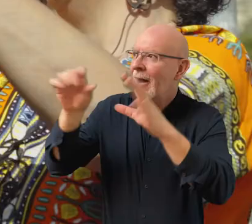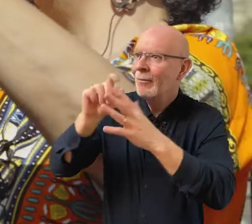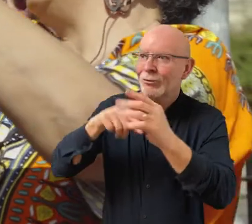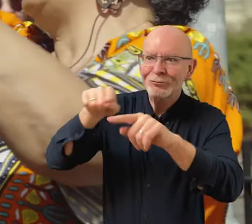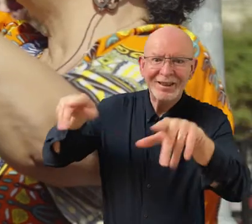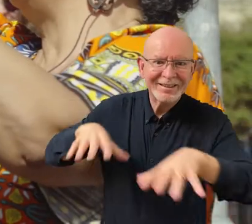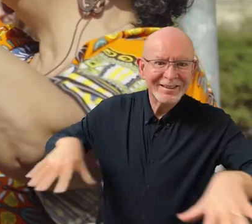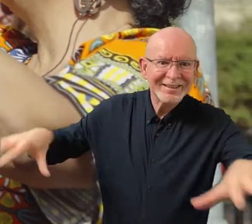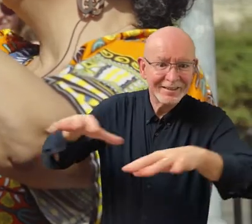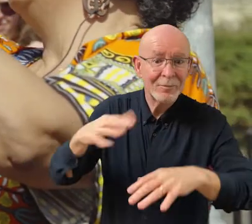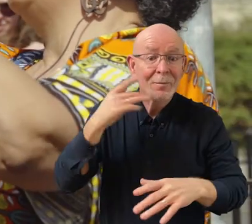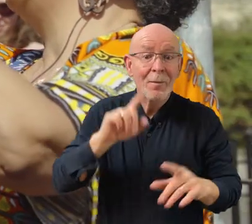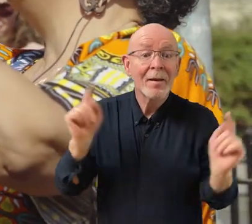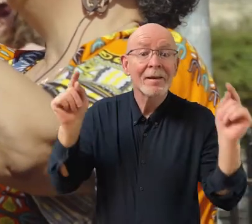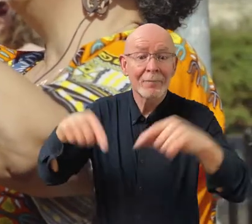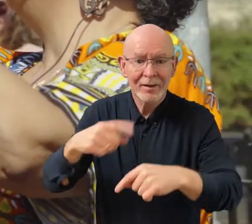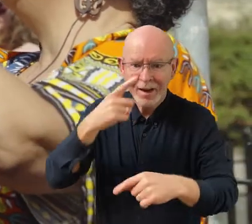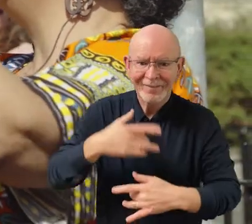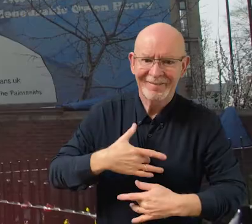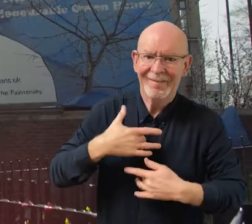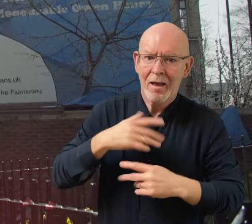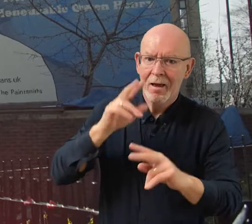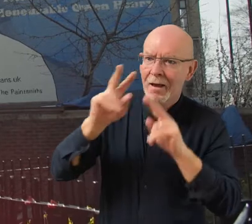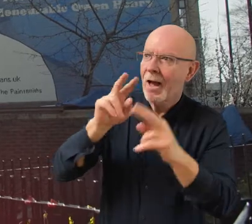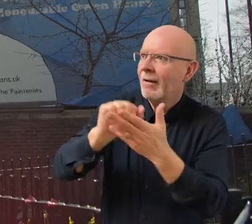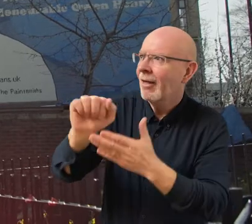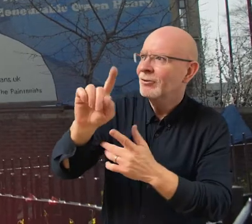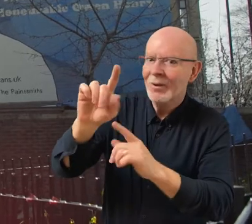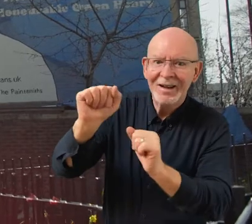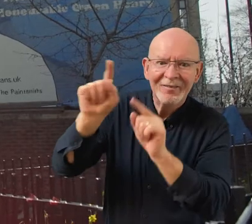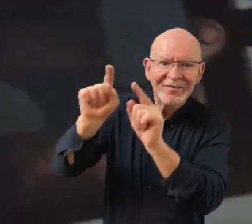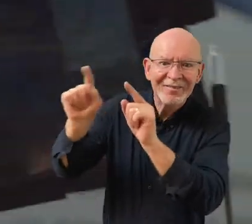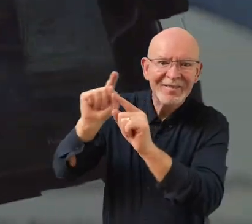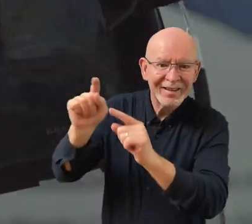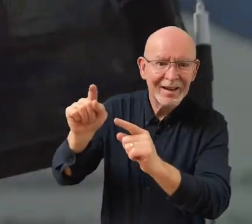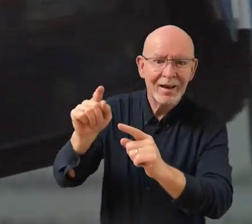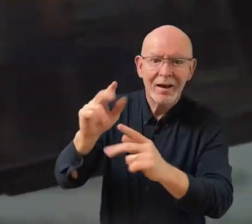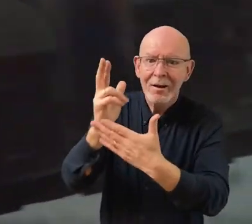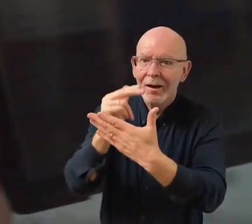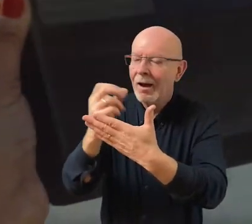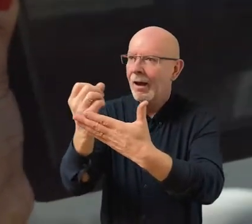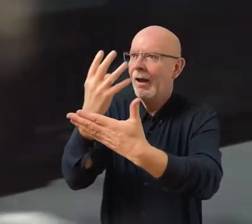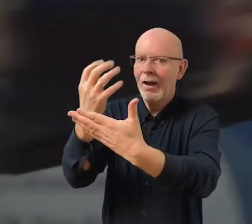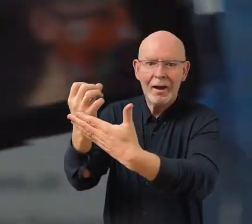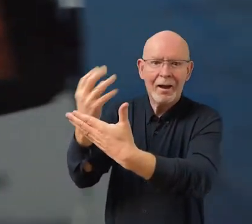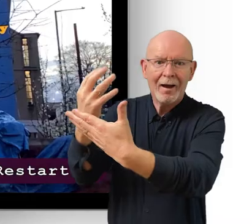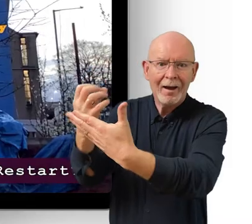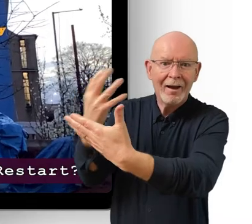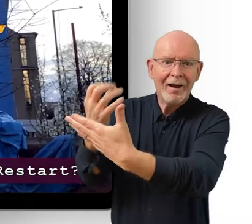When people come on the tours, they'll able to actually visually see cultural elements, parts of the murals animated.